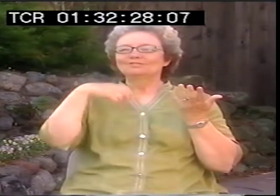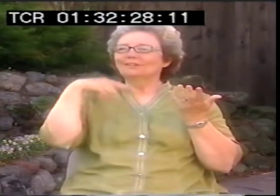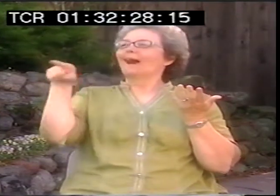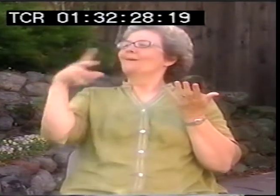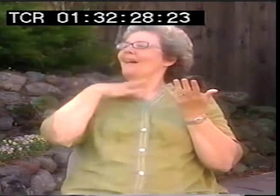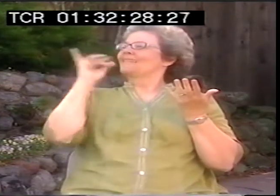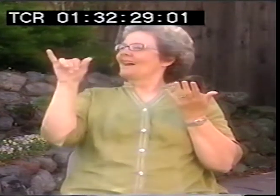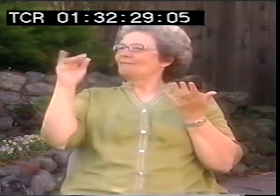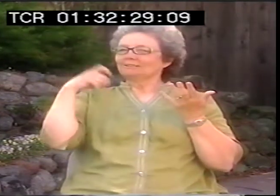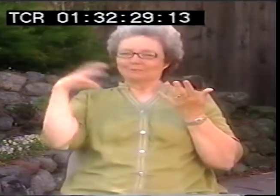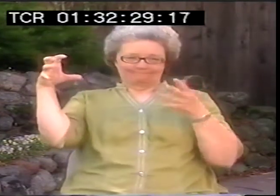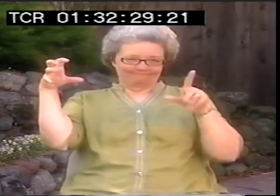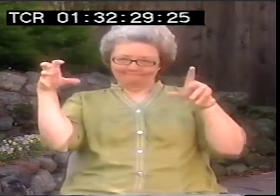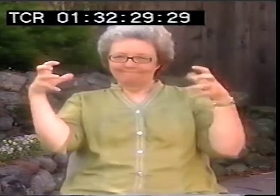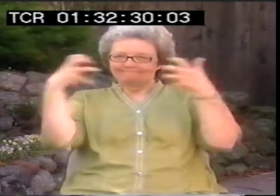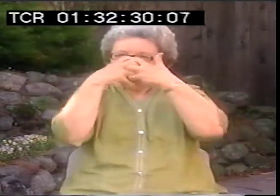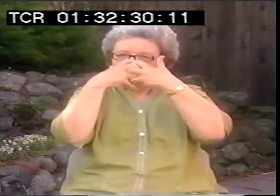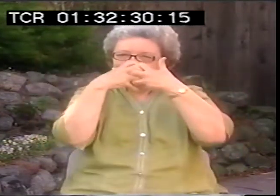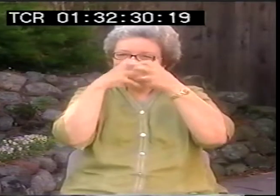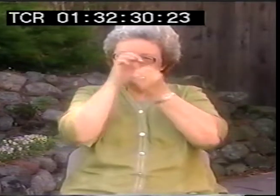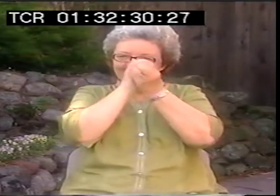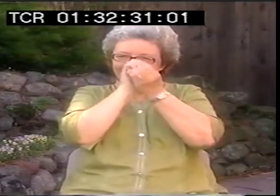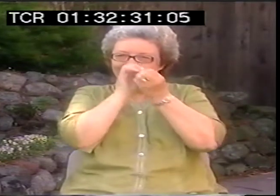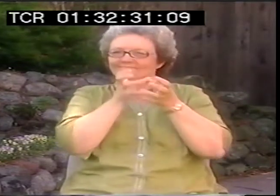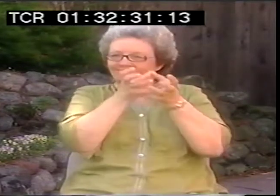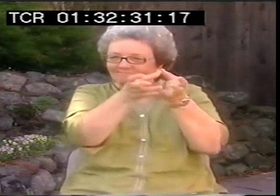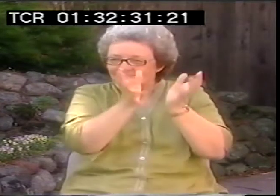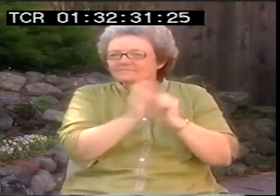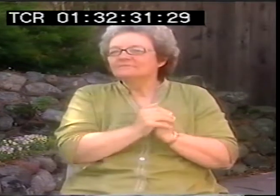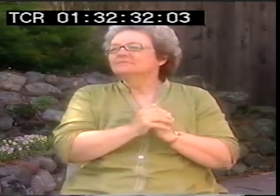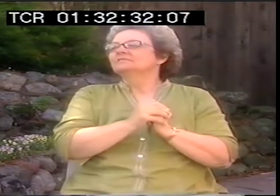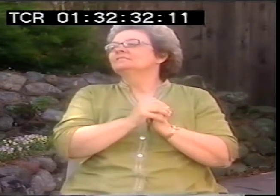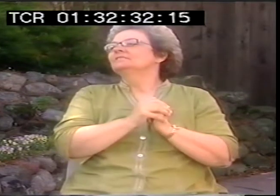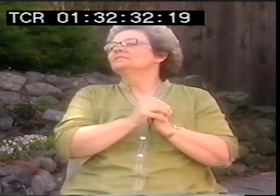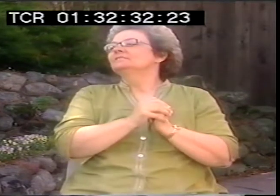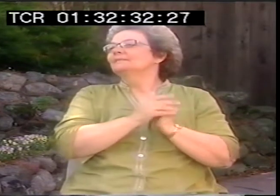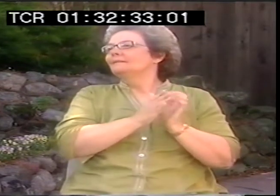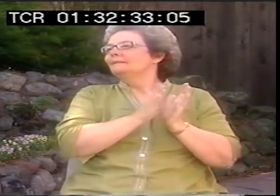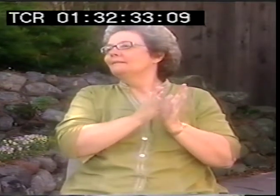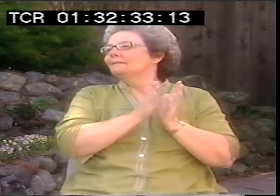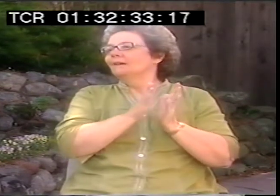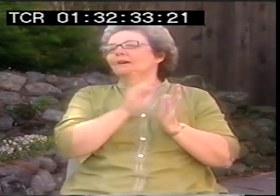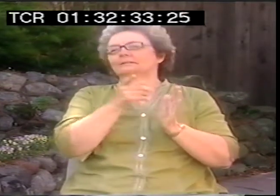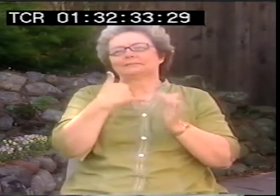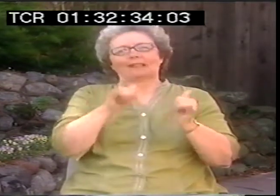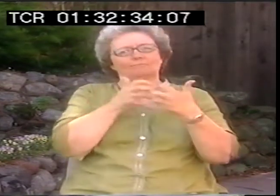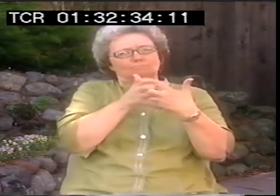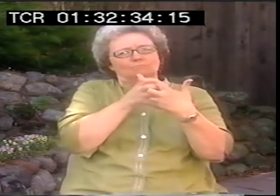Oh here's an image I like let's see if I can put that together with these different grammatical functions that I'd like to play with.